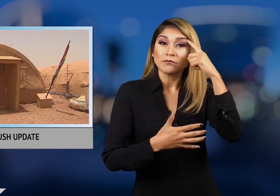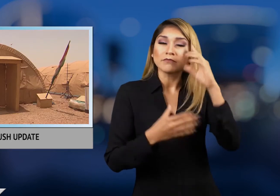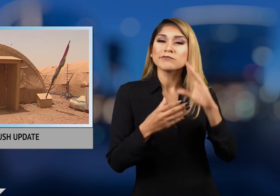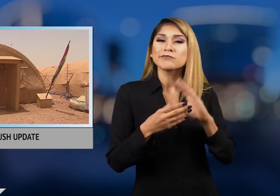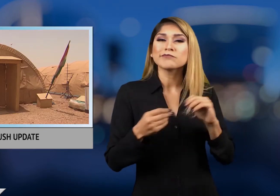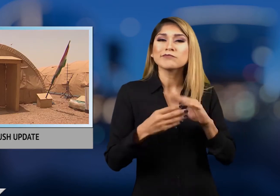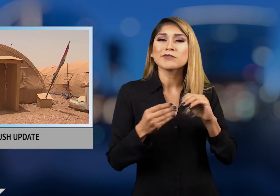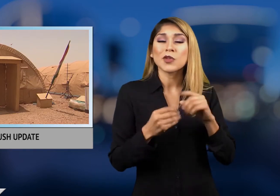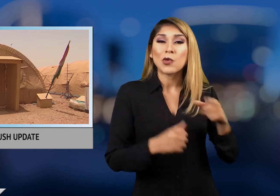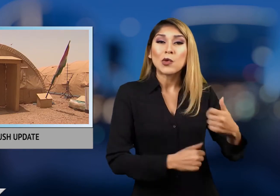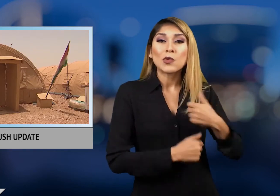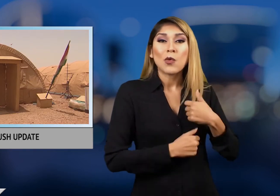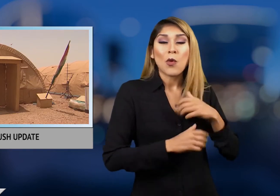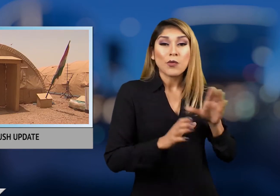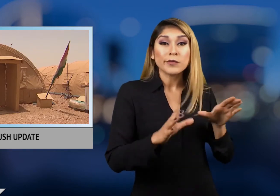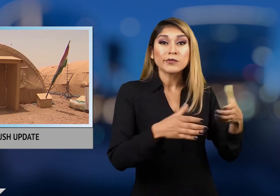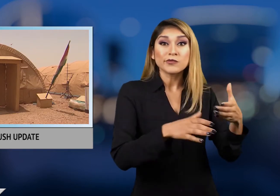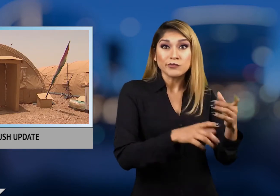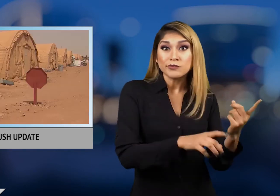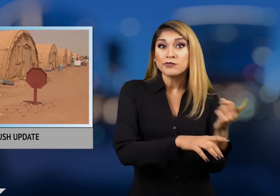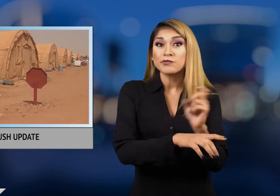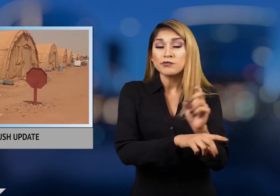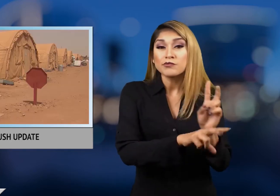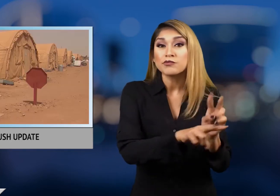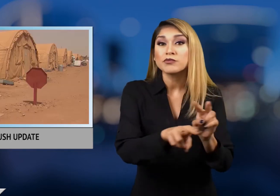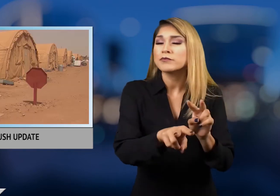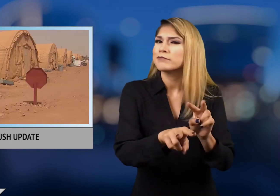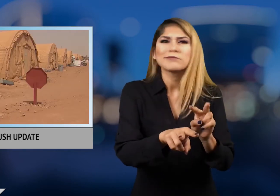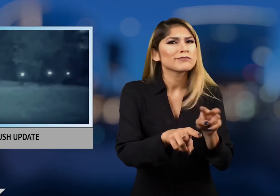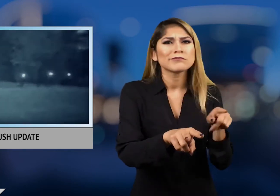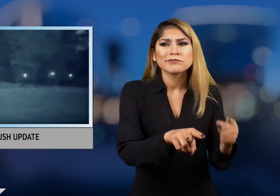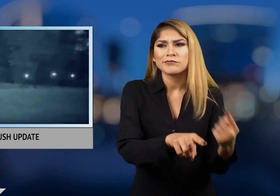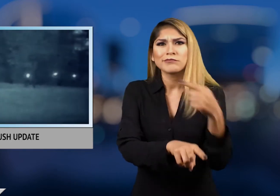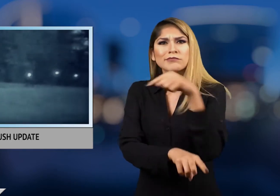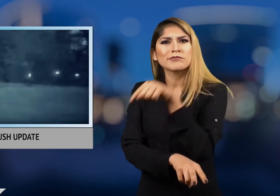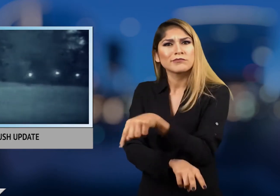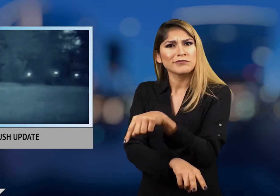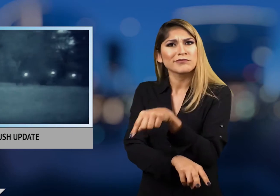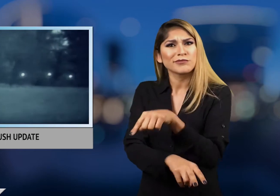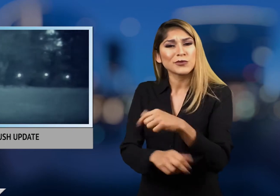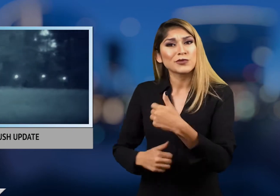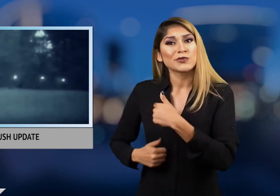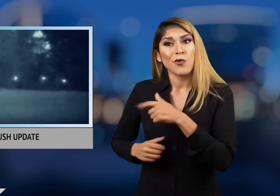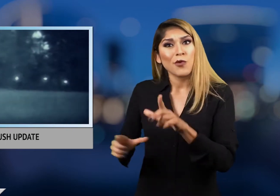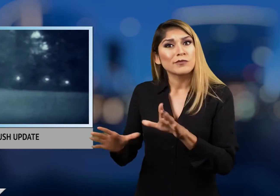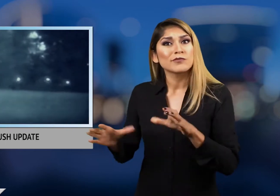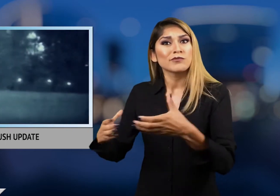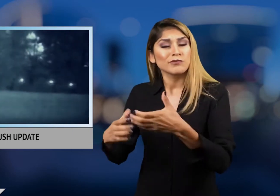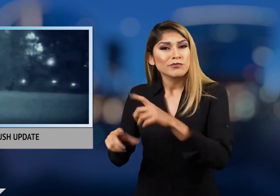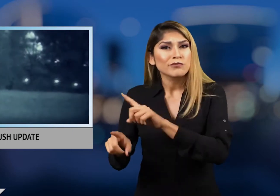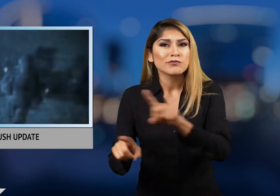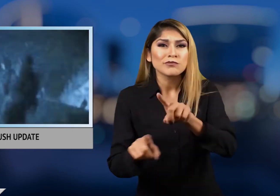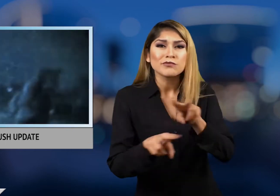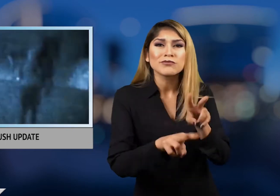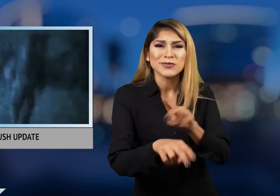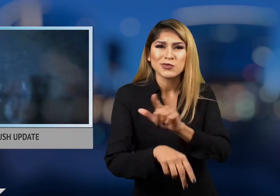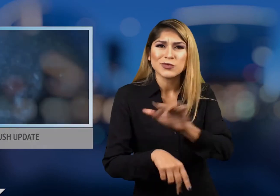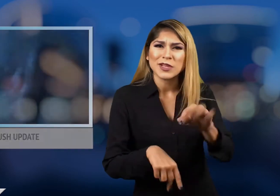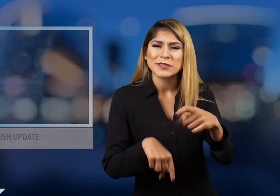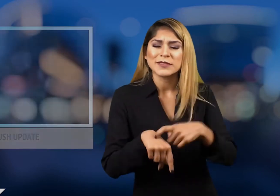those 29 patrols were conducted by a different task force.